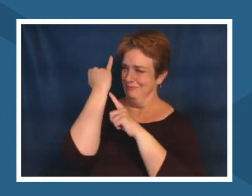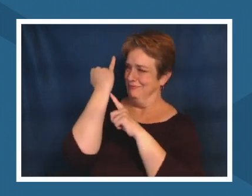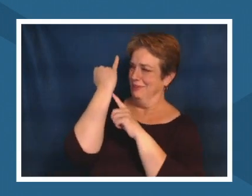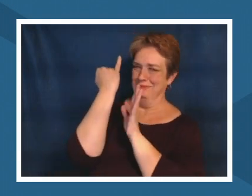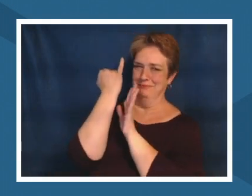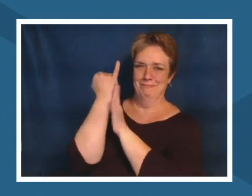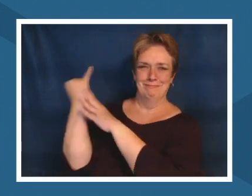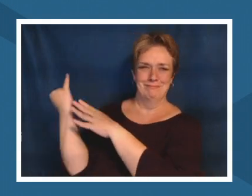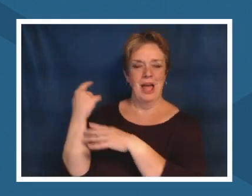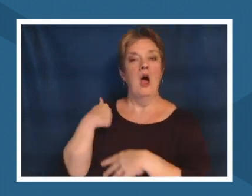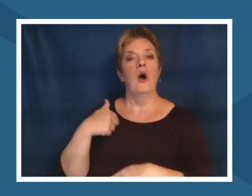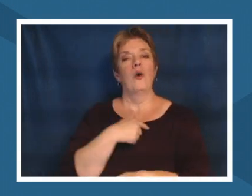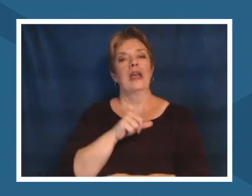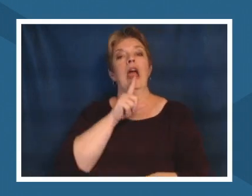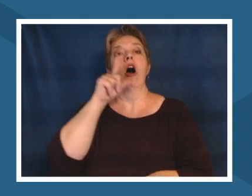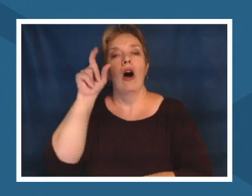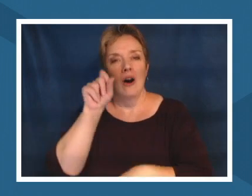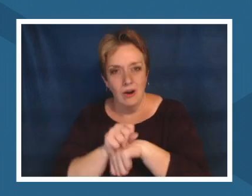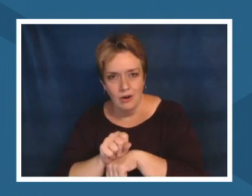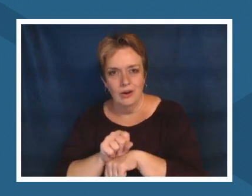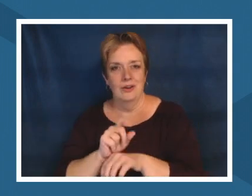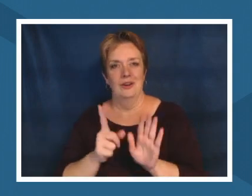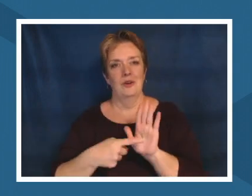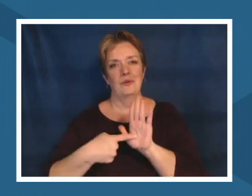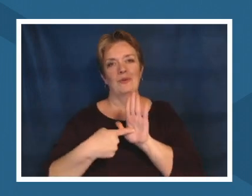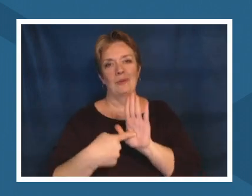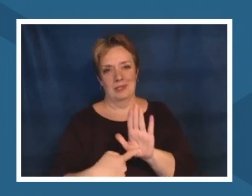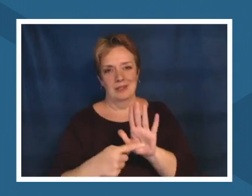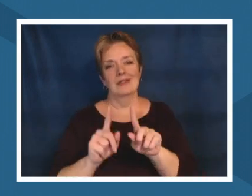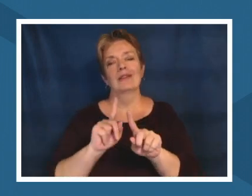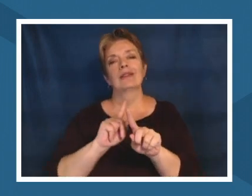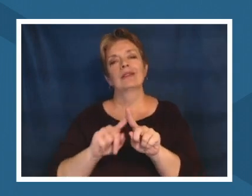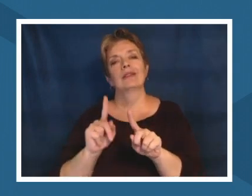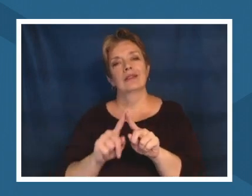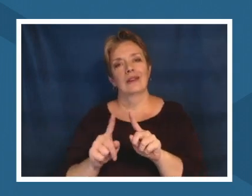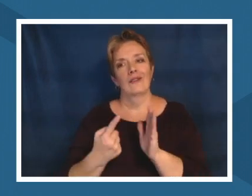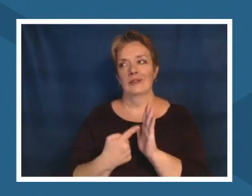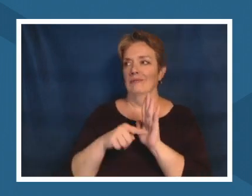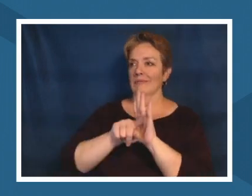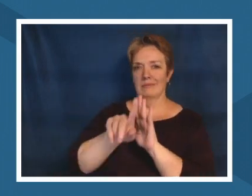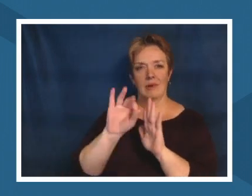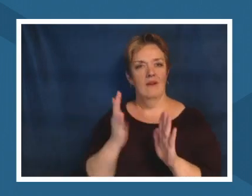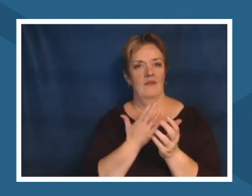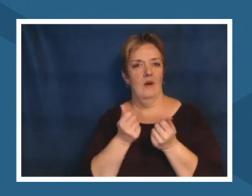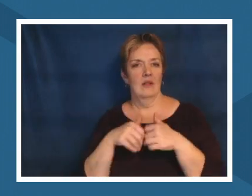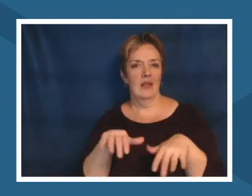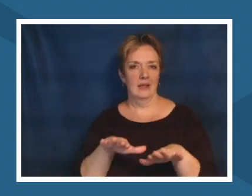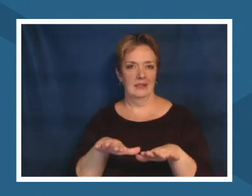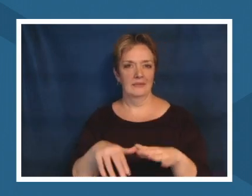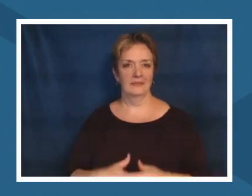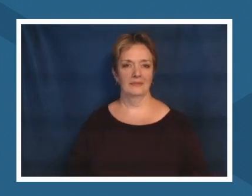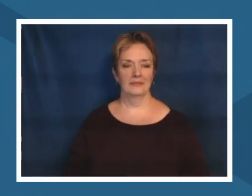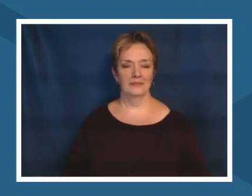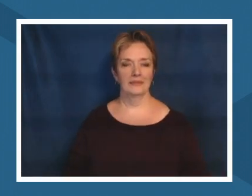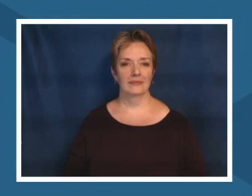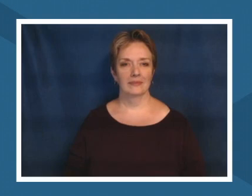representations of different aspects of aina and something that